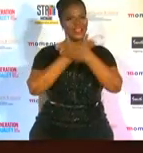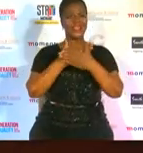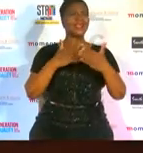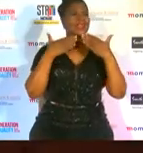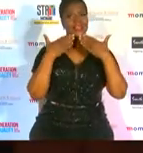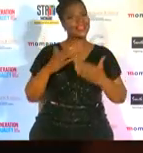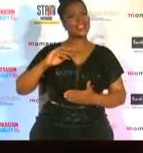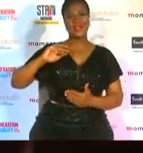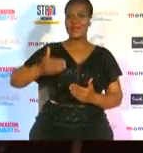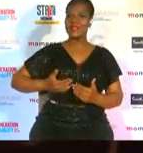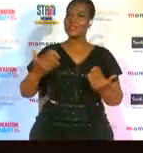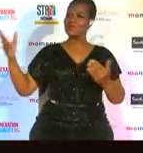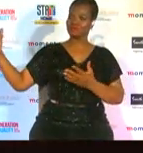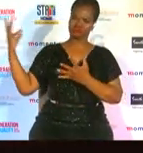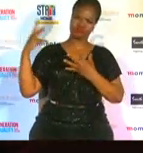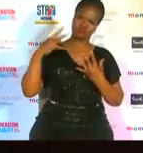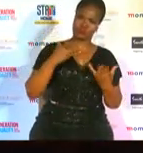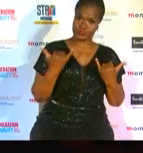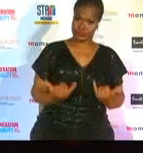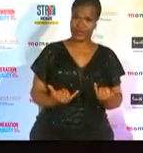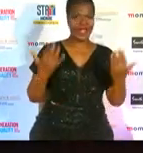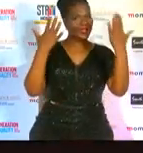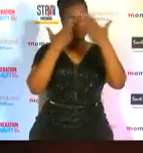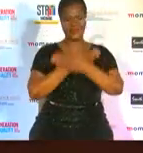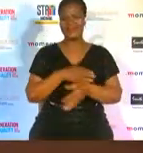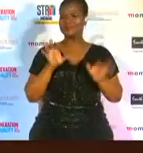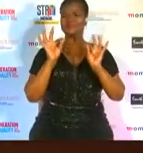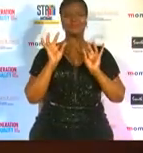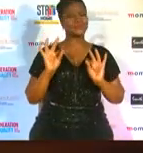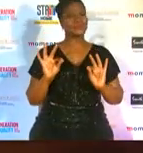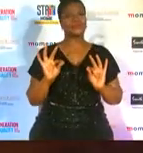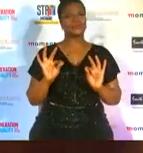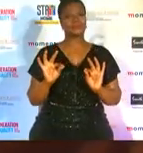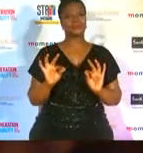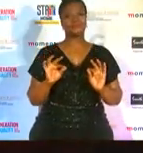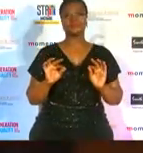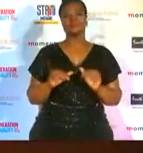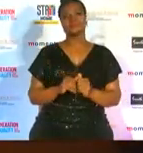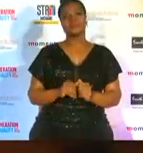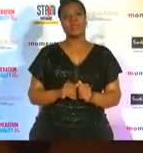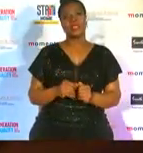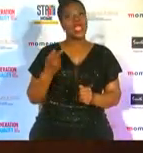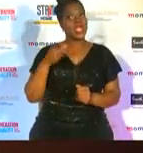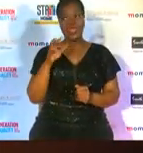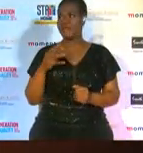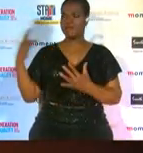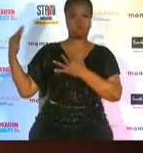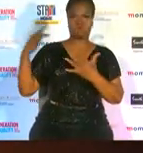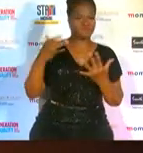through tonight tonight has been amazing and this night could have been possible without your attendance today and thank you so much for everybody